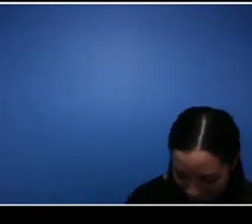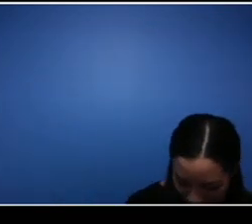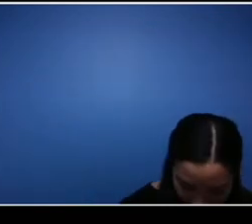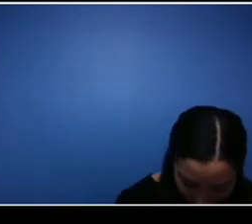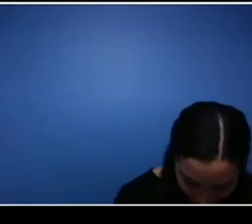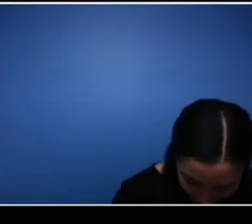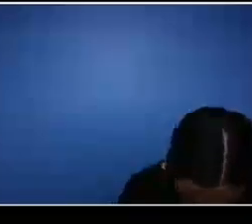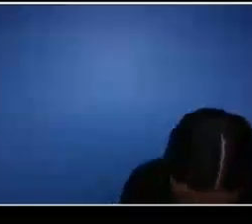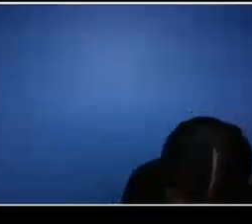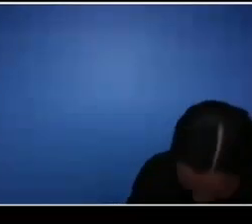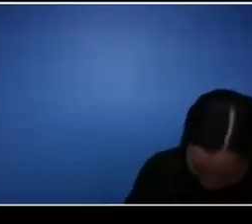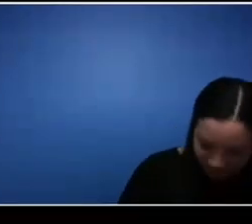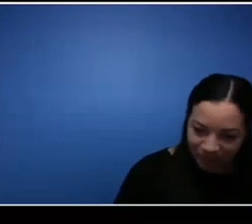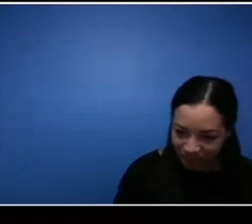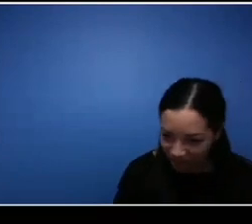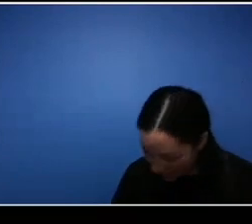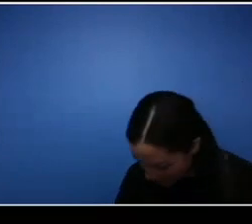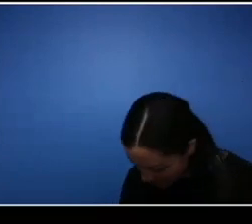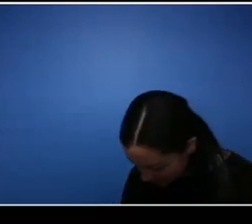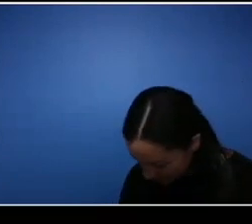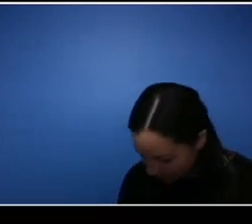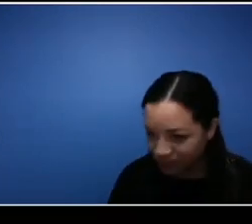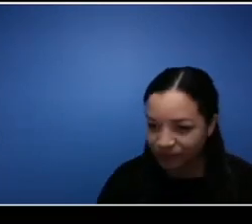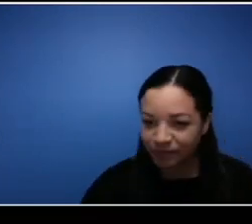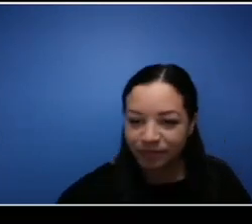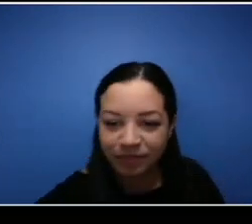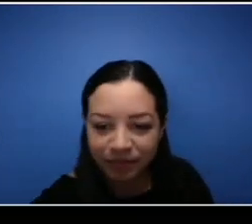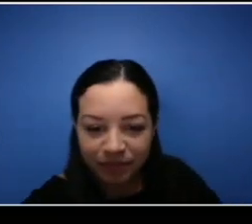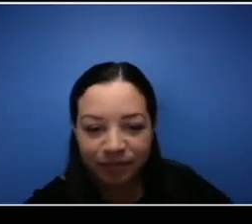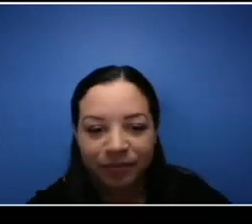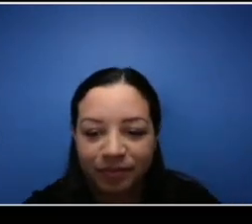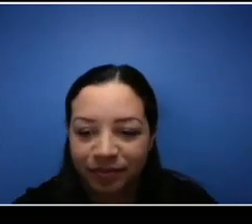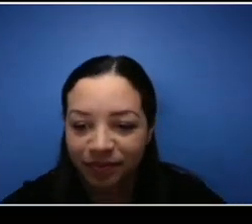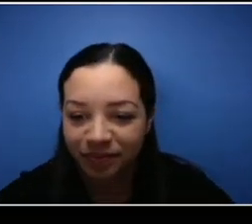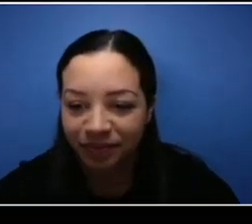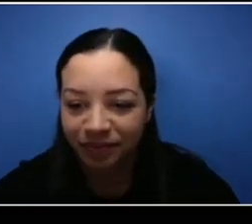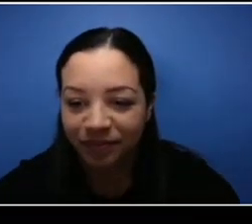when everything was shut down and people have nowhere to shop, guess where they came to